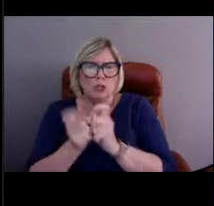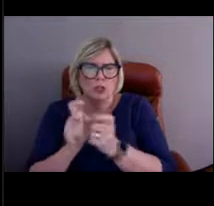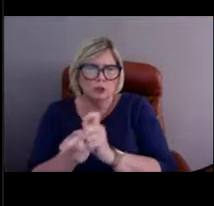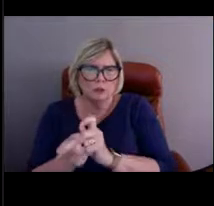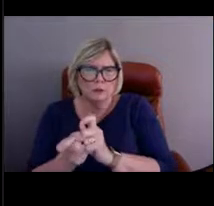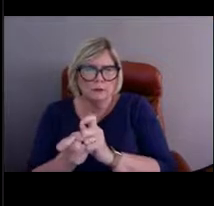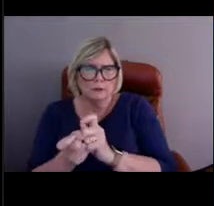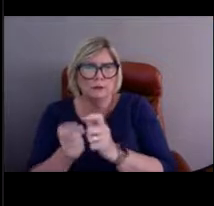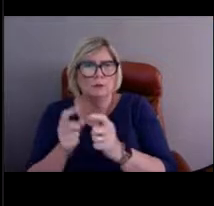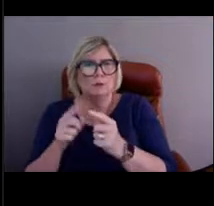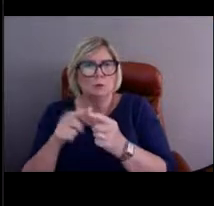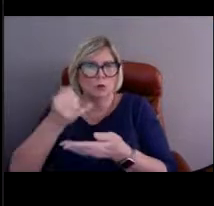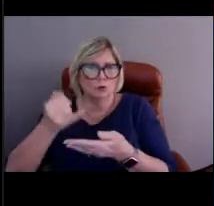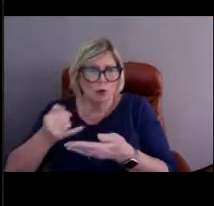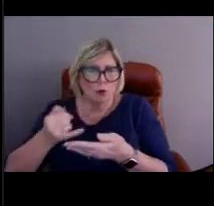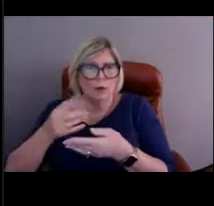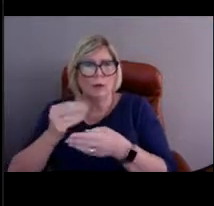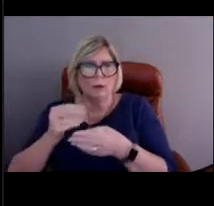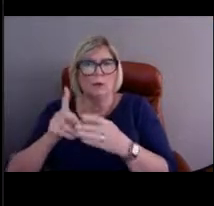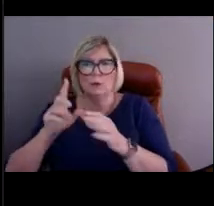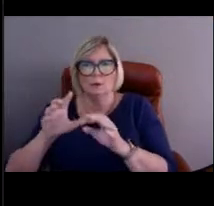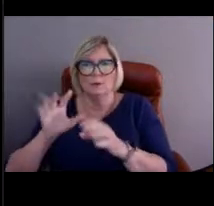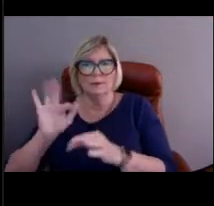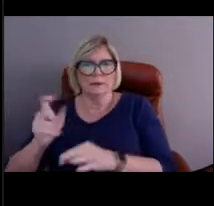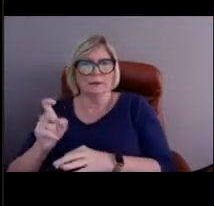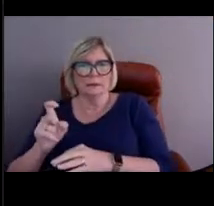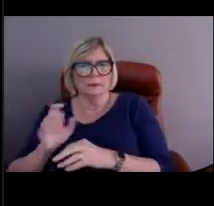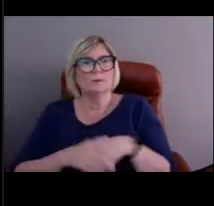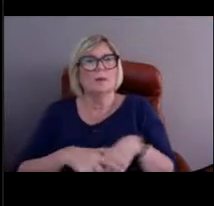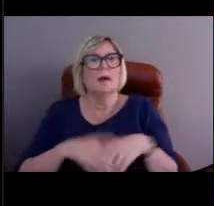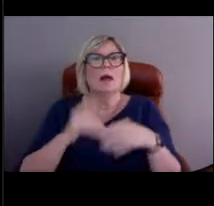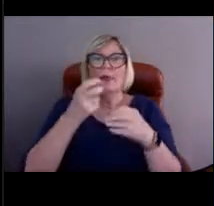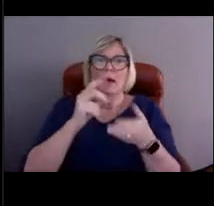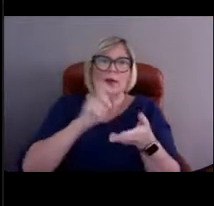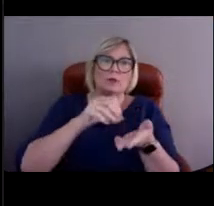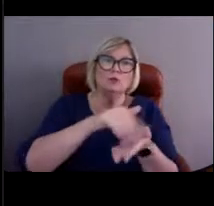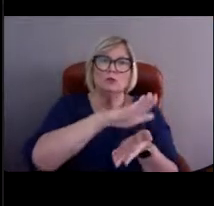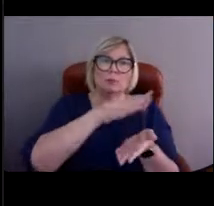As we mentioned before, we have to ship all this equipment to different parts of the country.